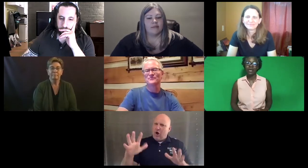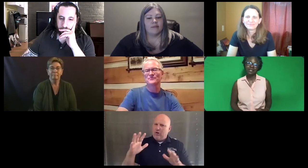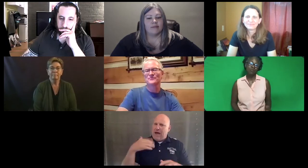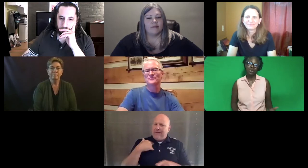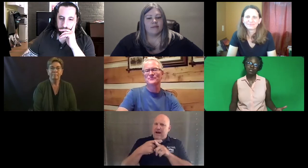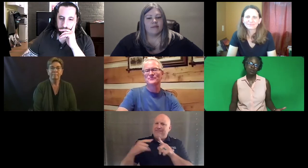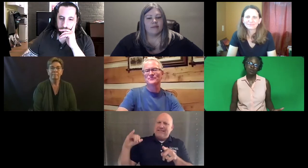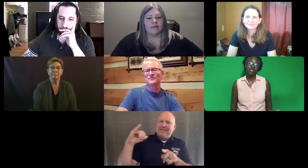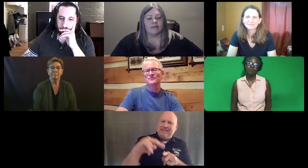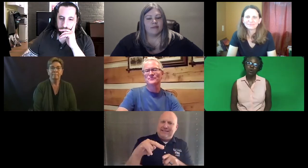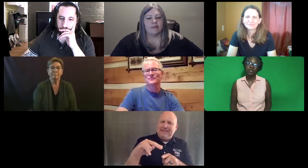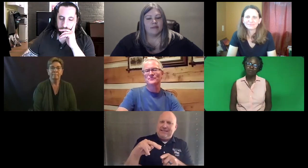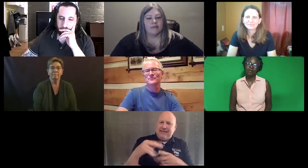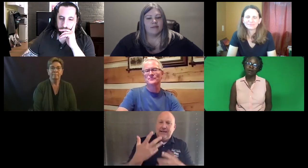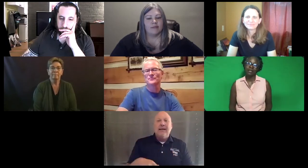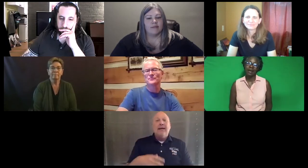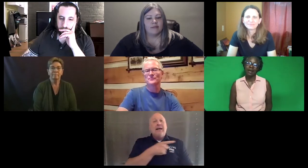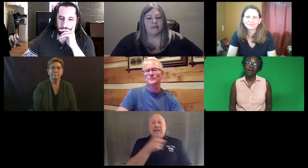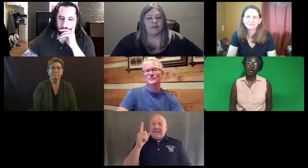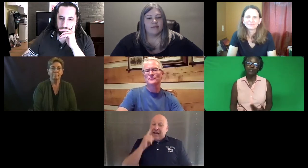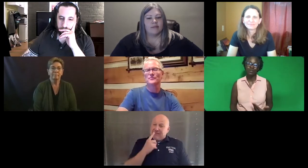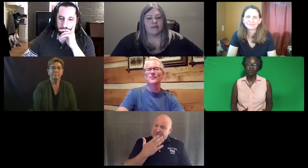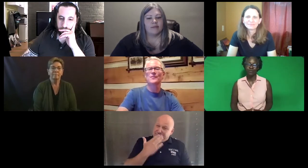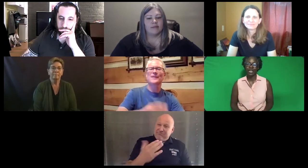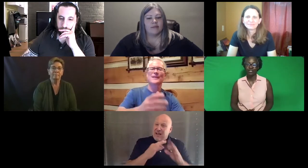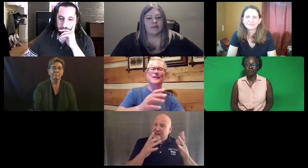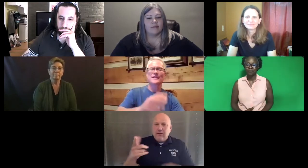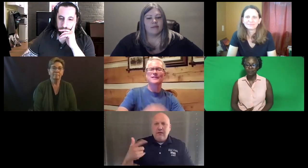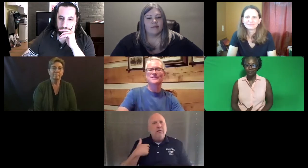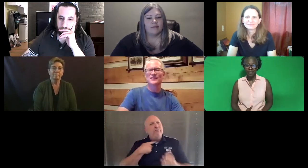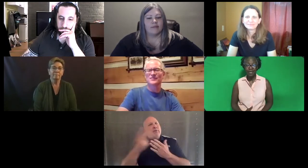And then we could support them along that road to certification.